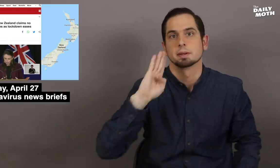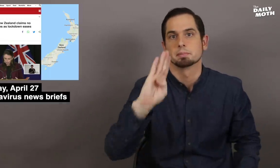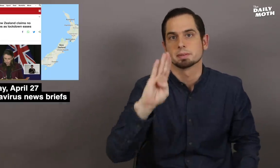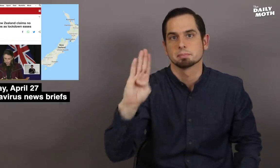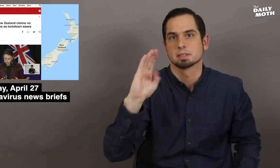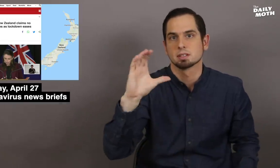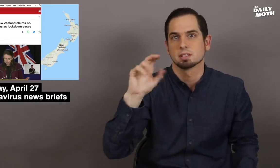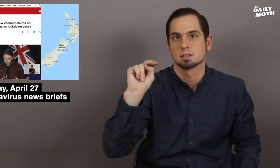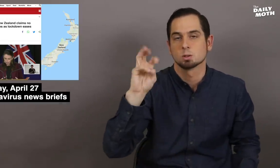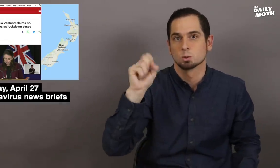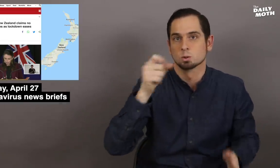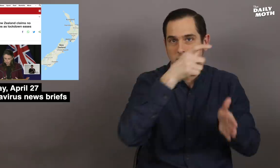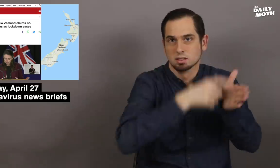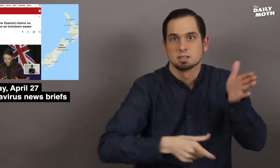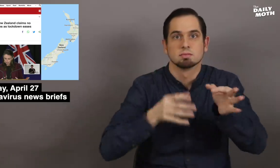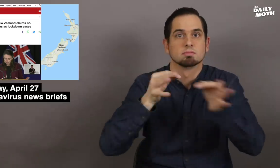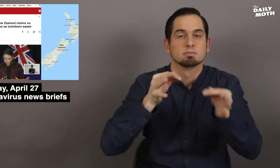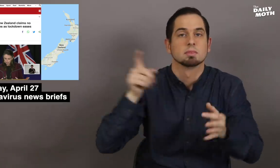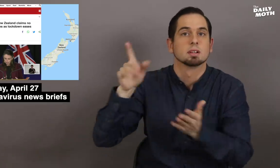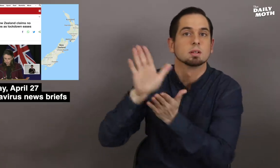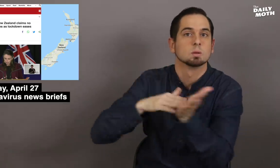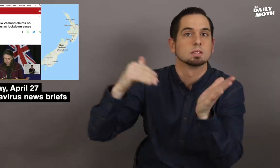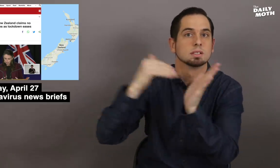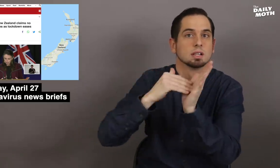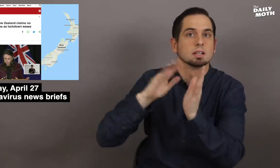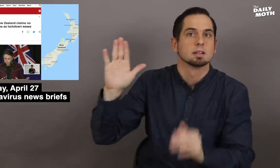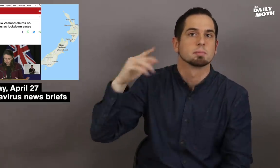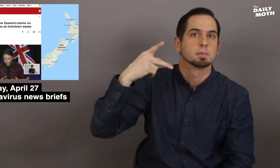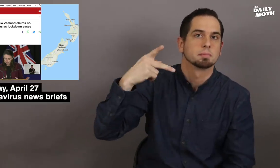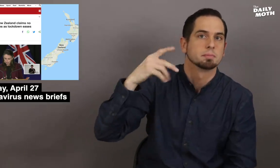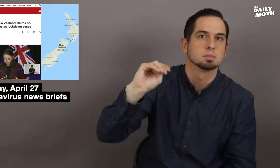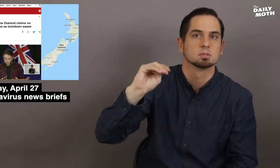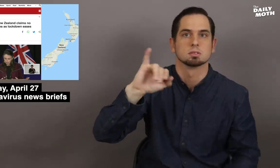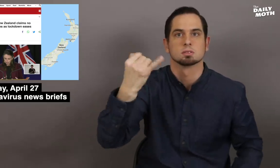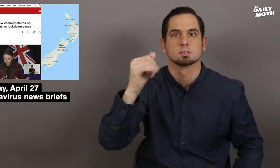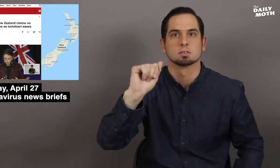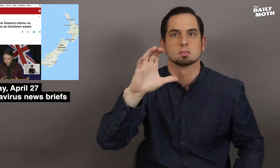BBC News explained that New Zealand's Prime Minister